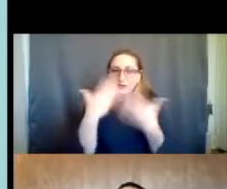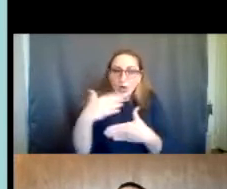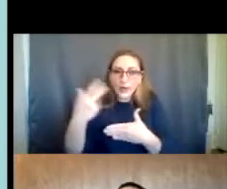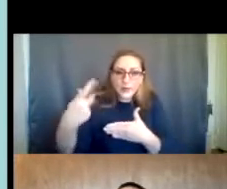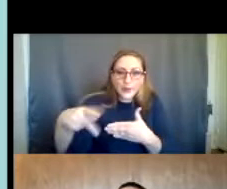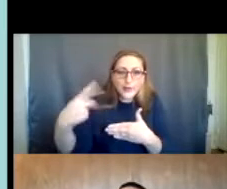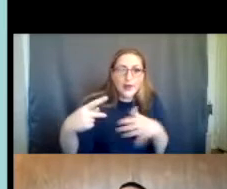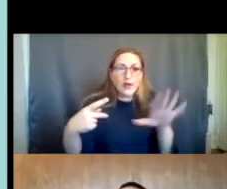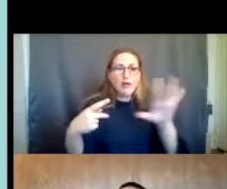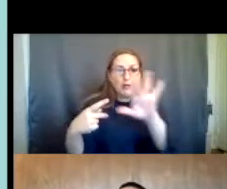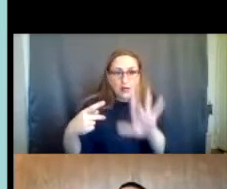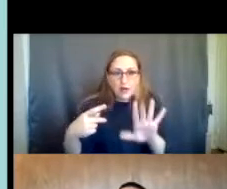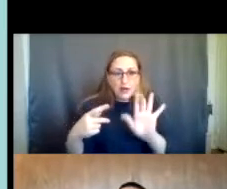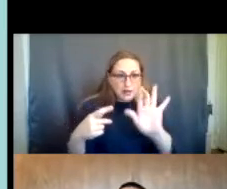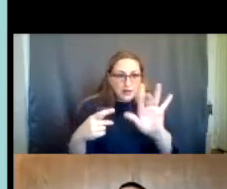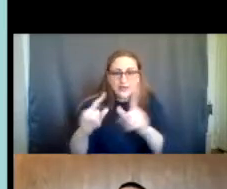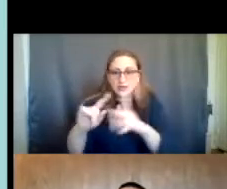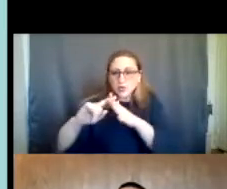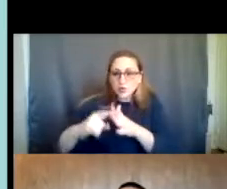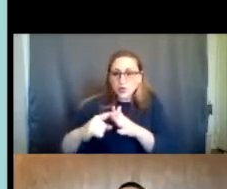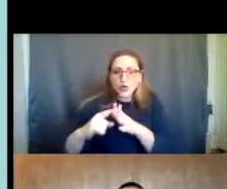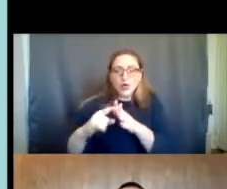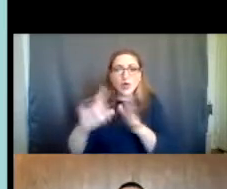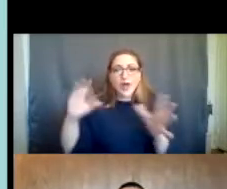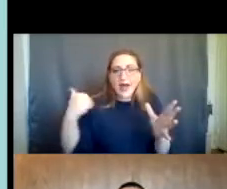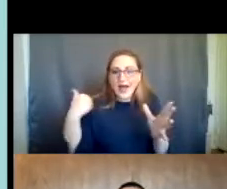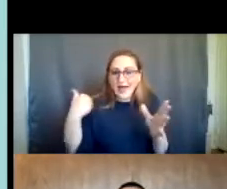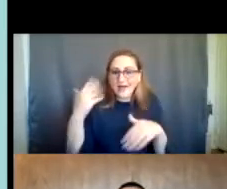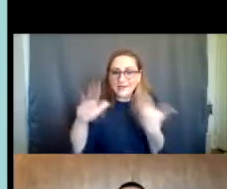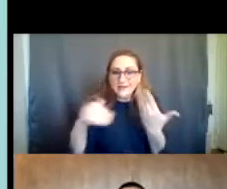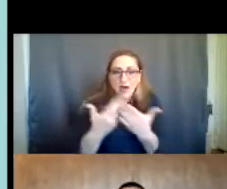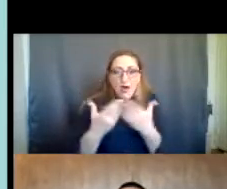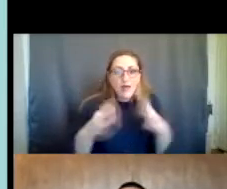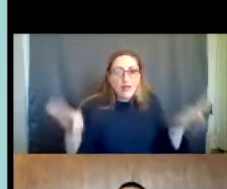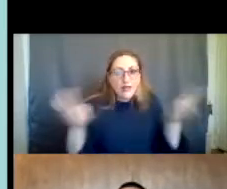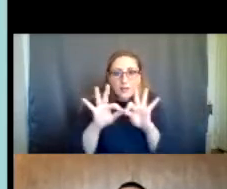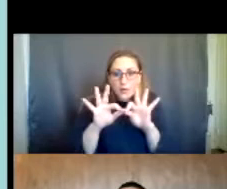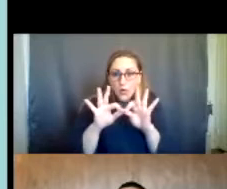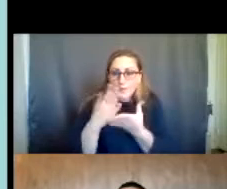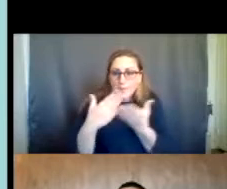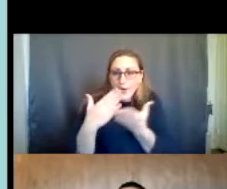scheme, turquoise and dark purple . It gives you